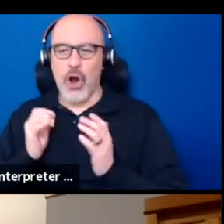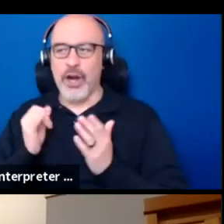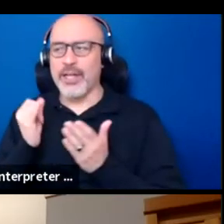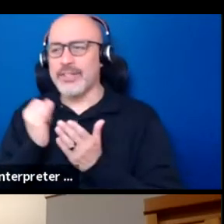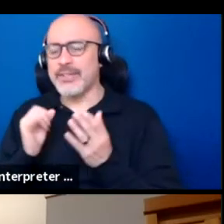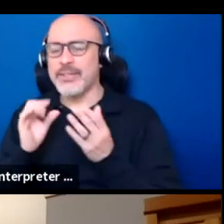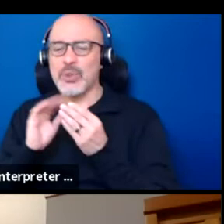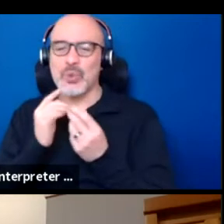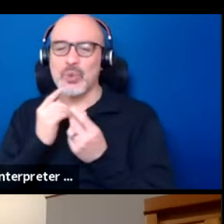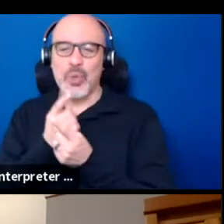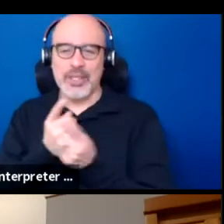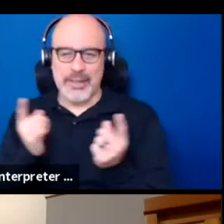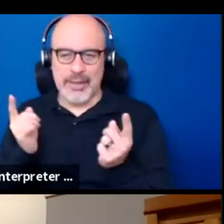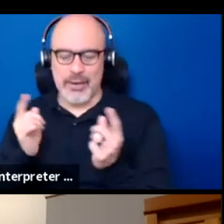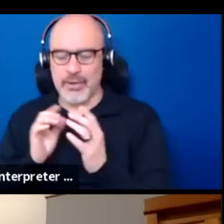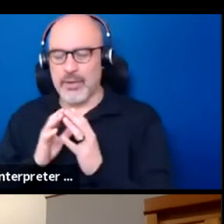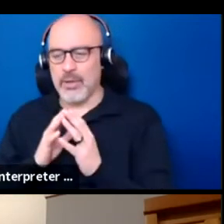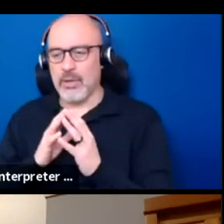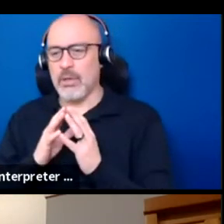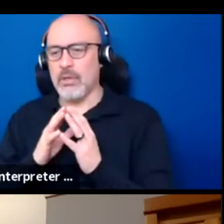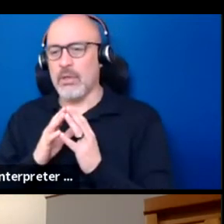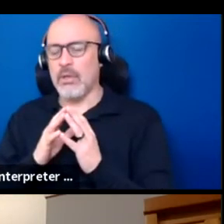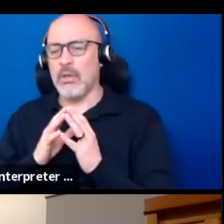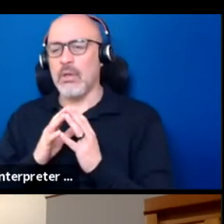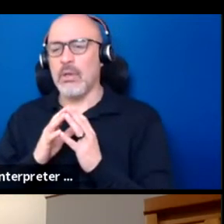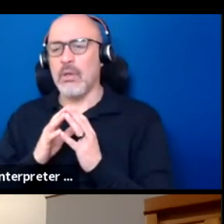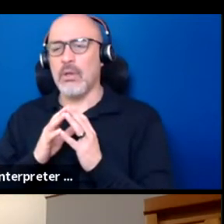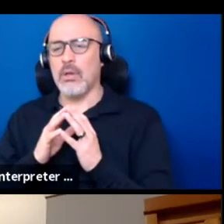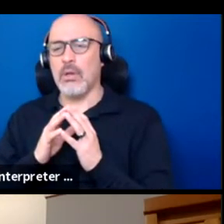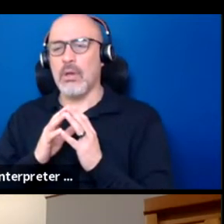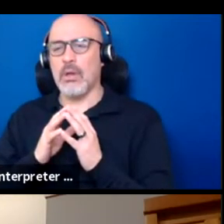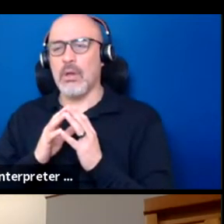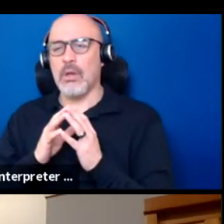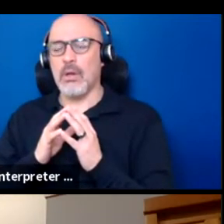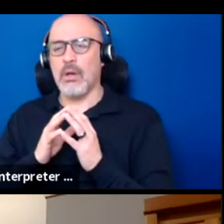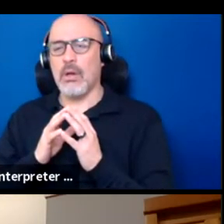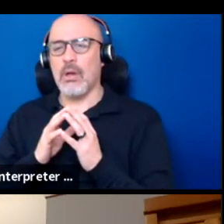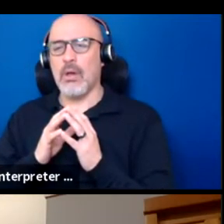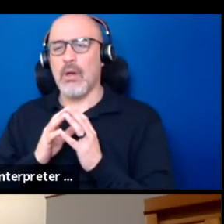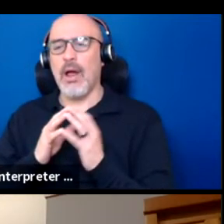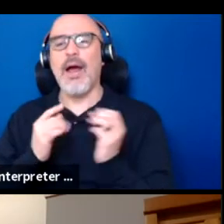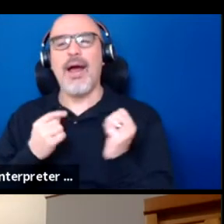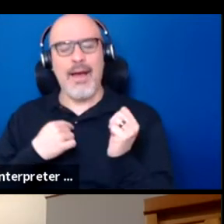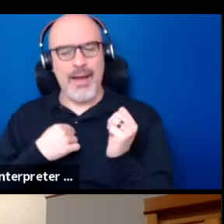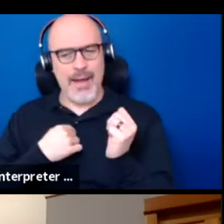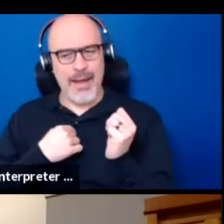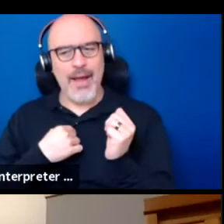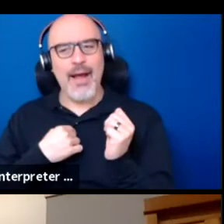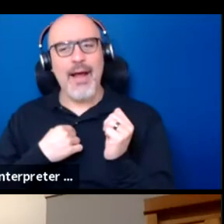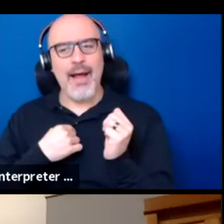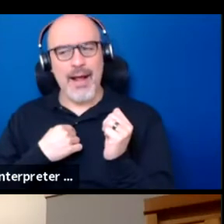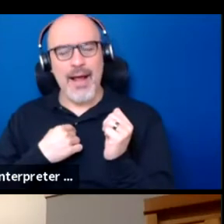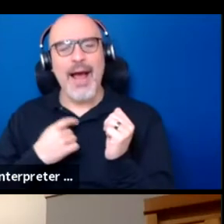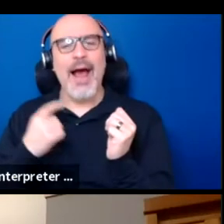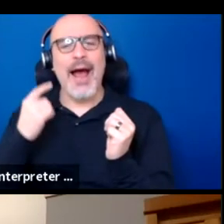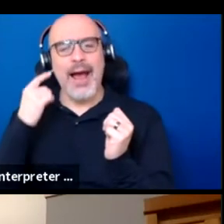So I think I feel that what I know about theater